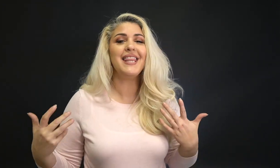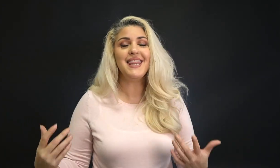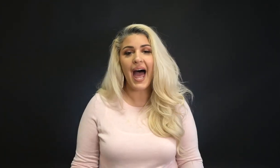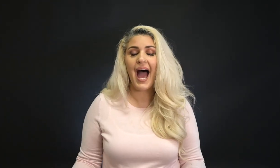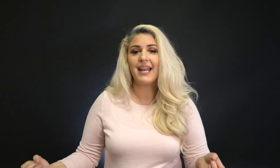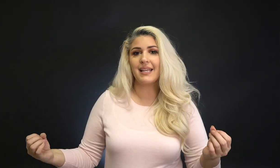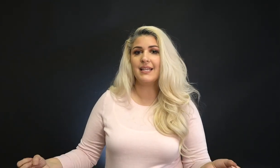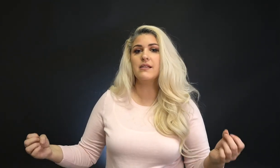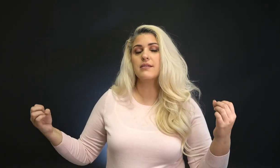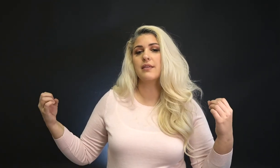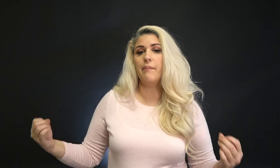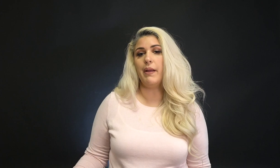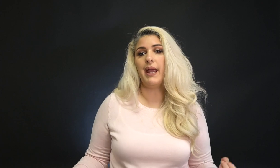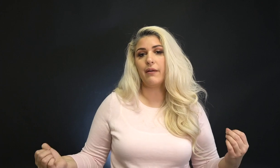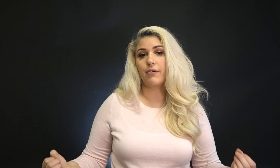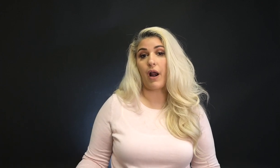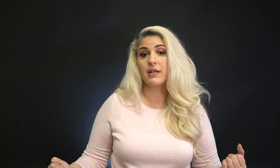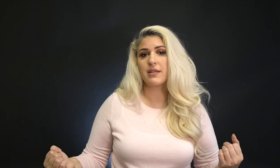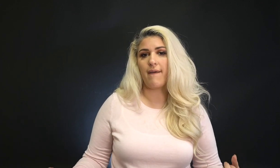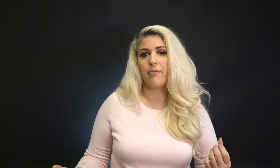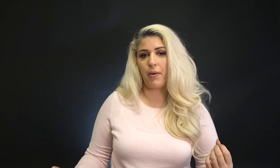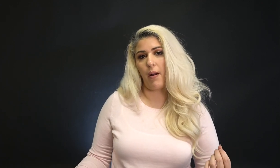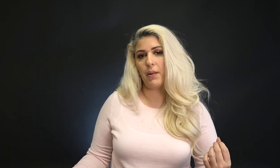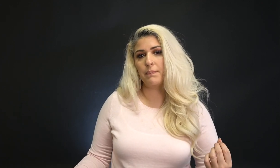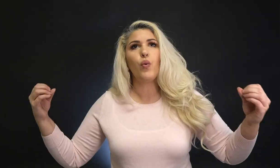And that is the main crux of the problem.